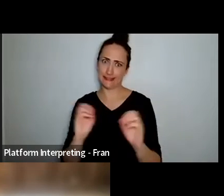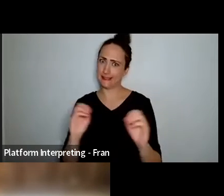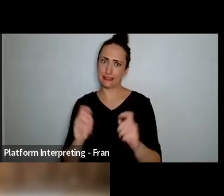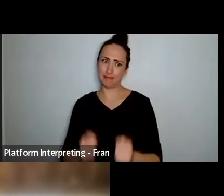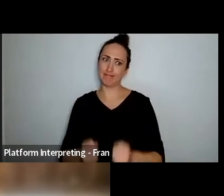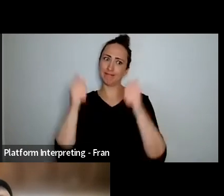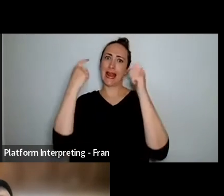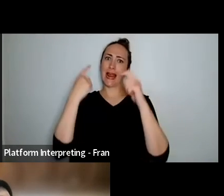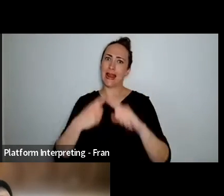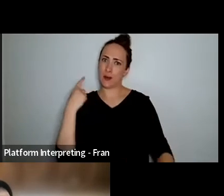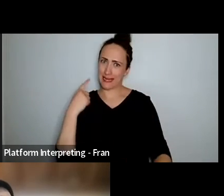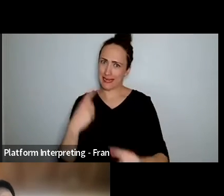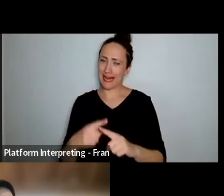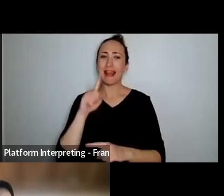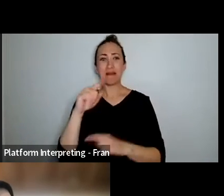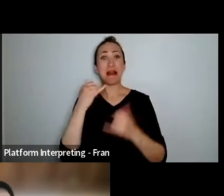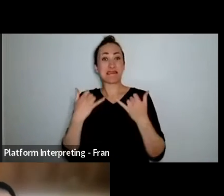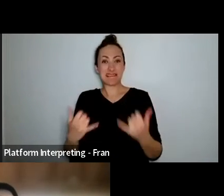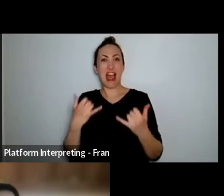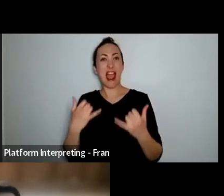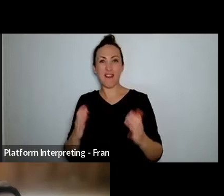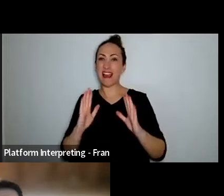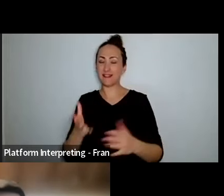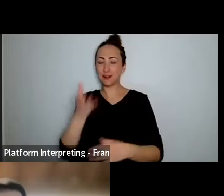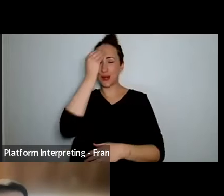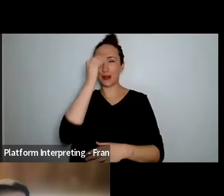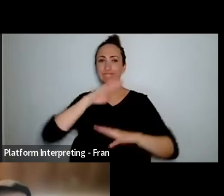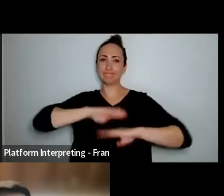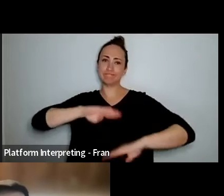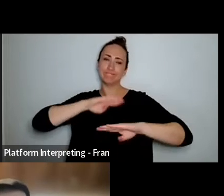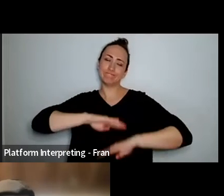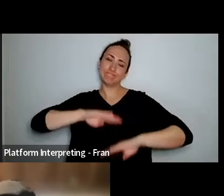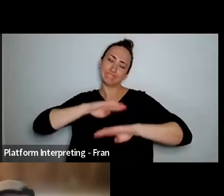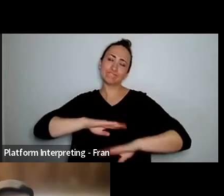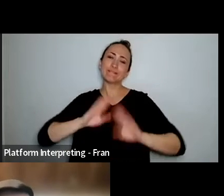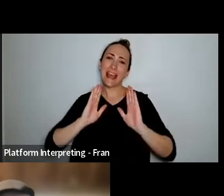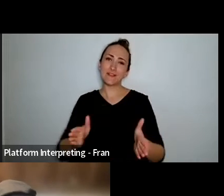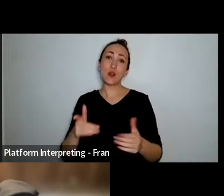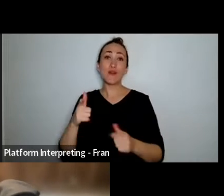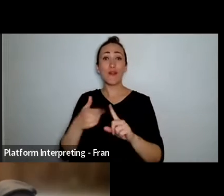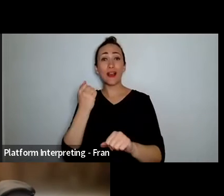going through that experience of you know as you you know waiting in hospital waiting for someone to